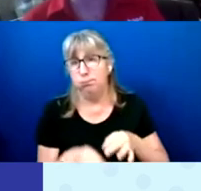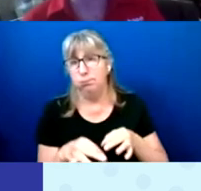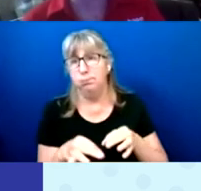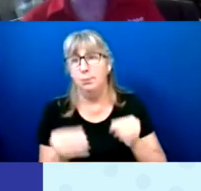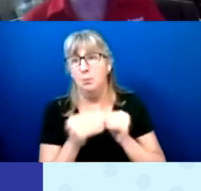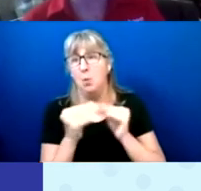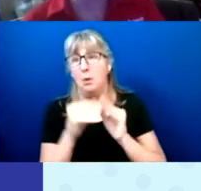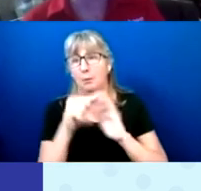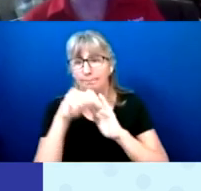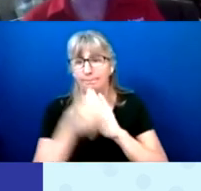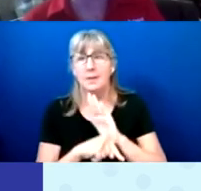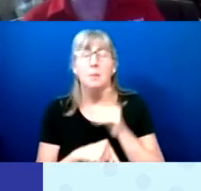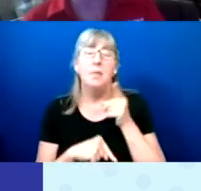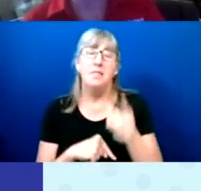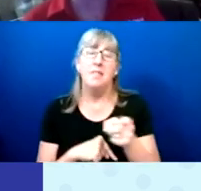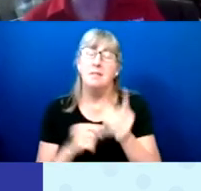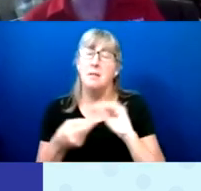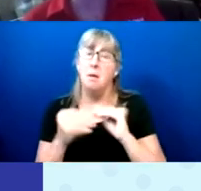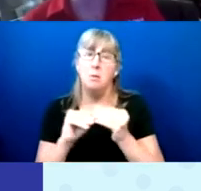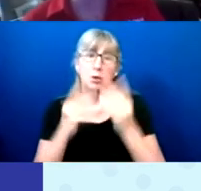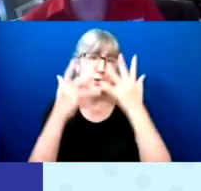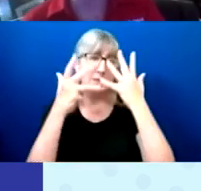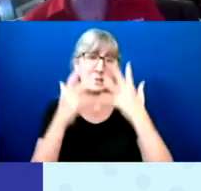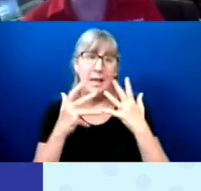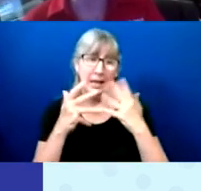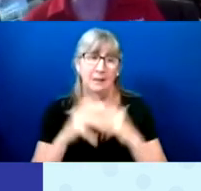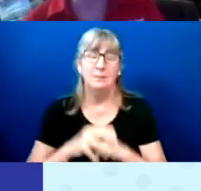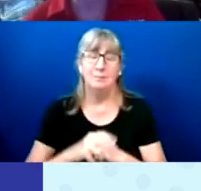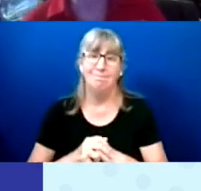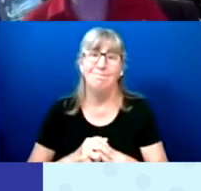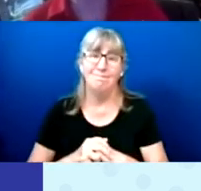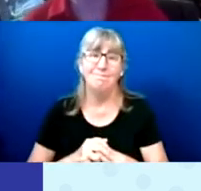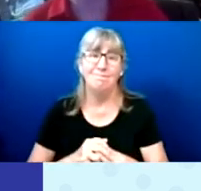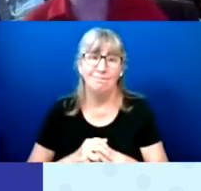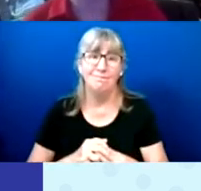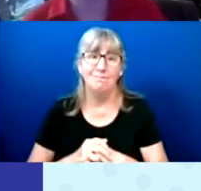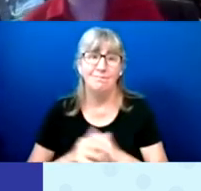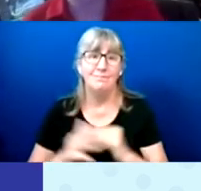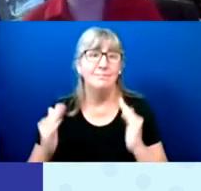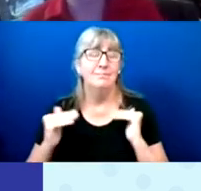But this is a sad number. Next slide, please.